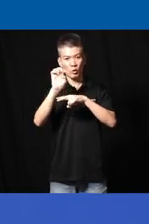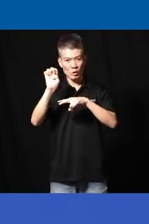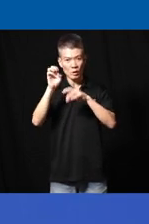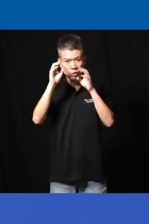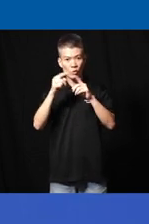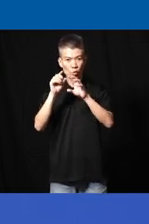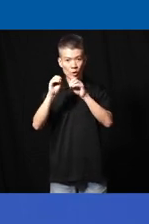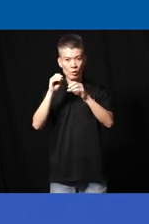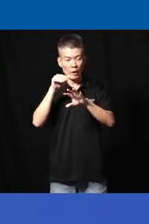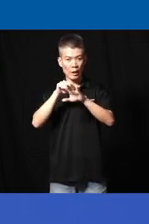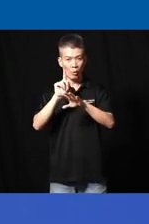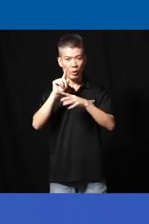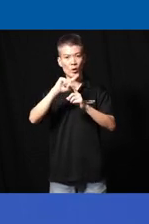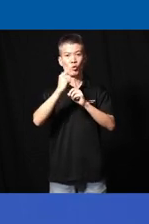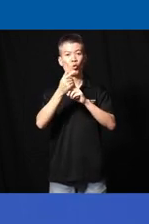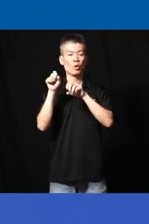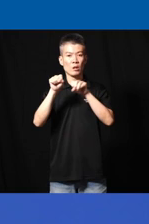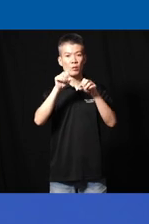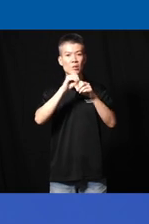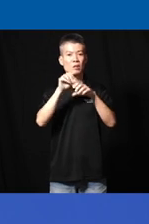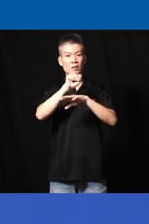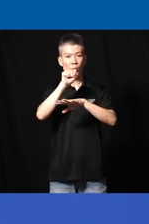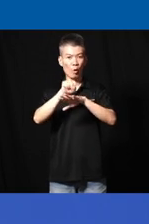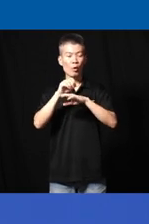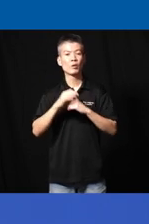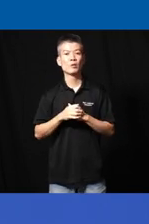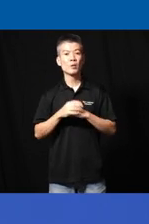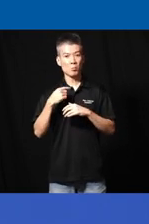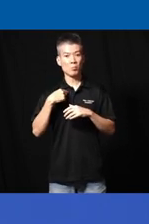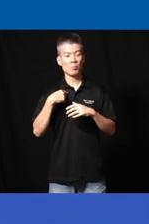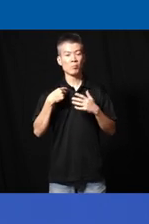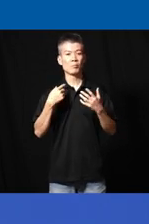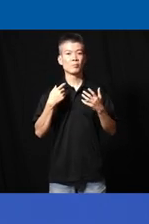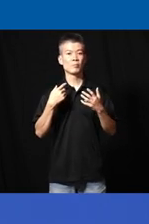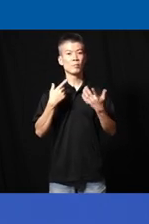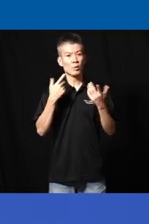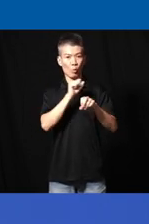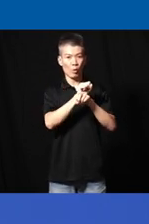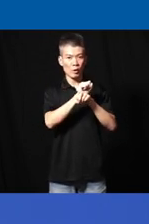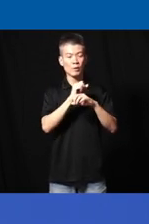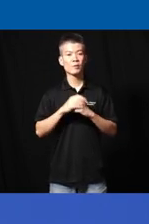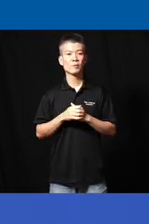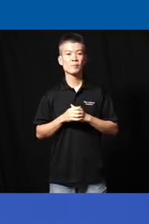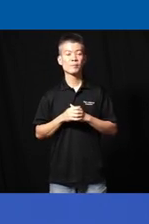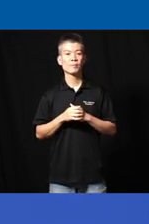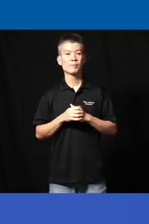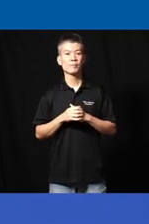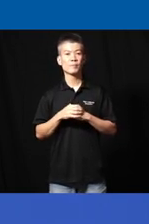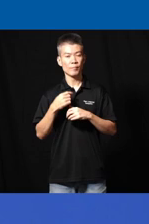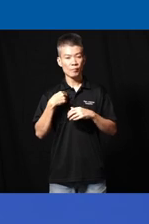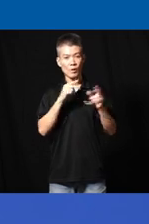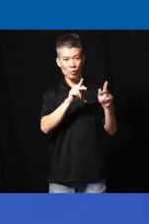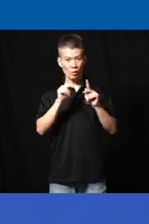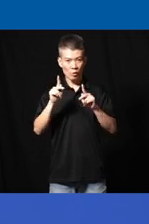teach in the local system in Singapore uh in my particular work um we prepare the special